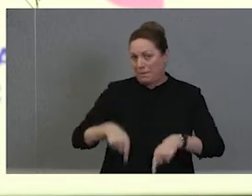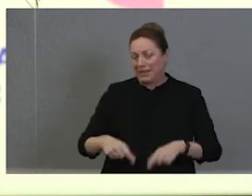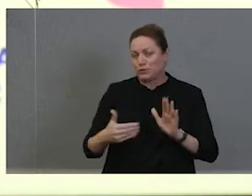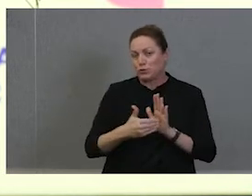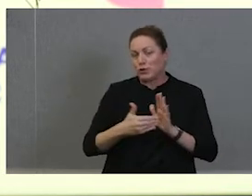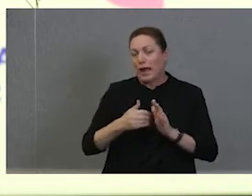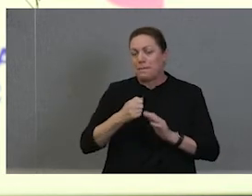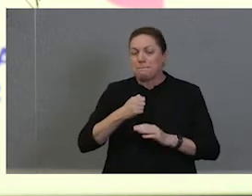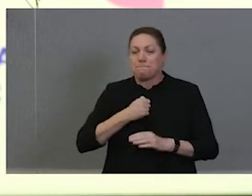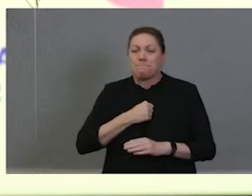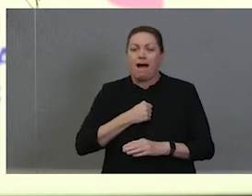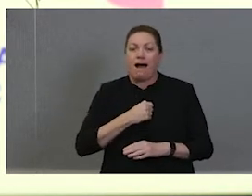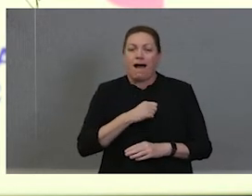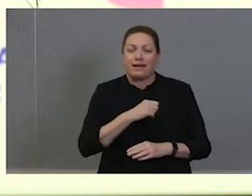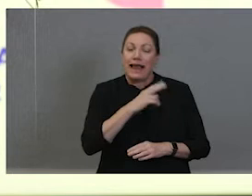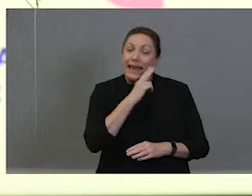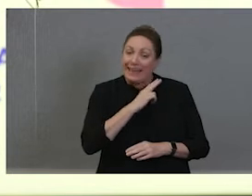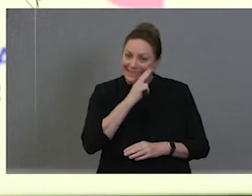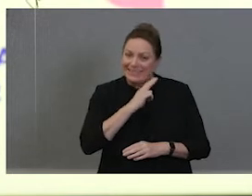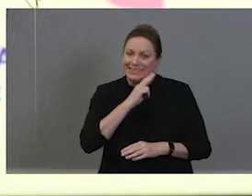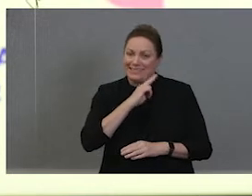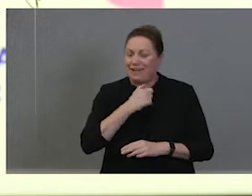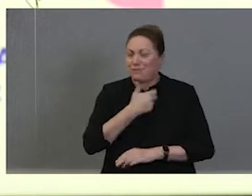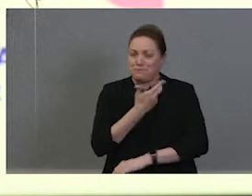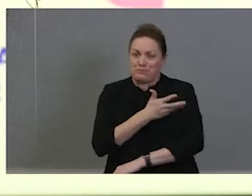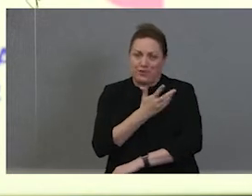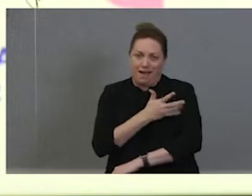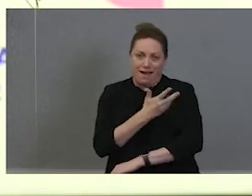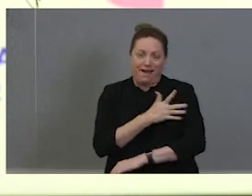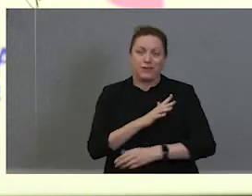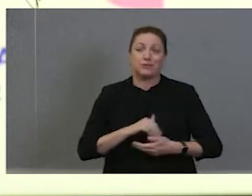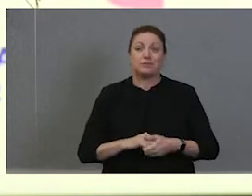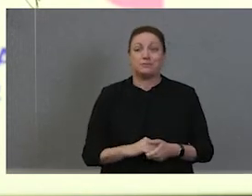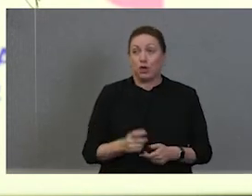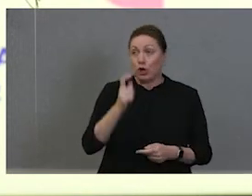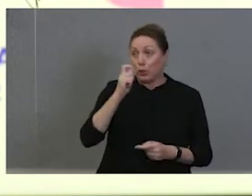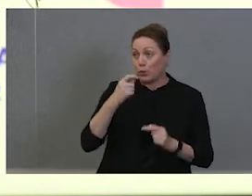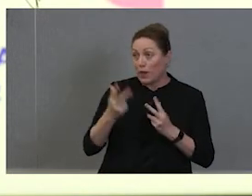And we've also got another one around about. Now, that's about to come into the world, who's a member of our team.